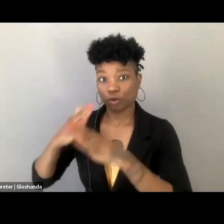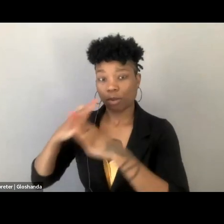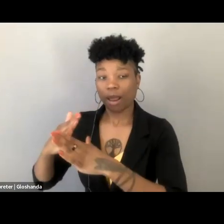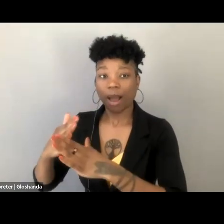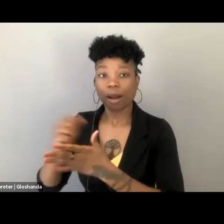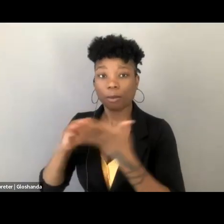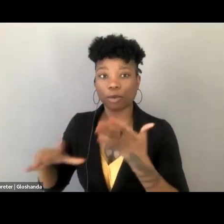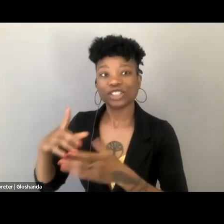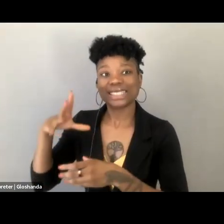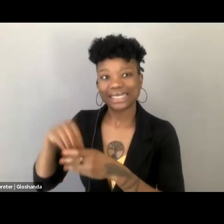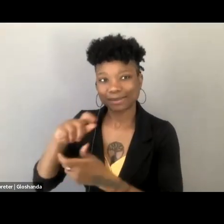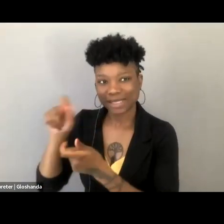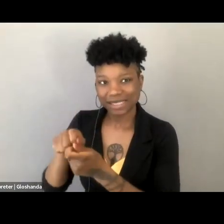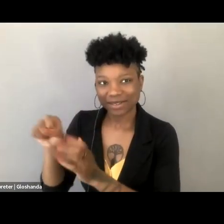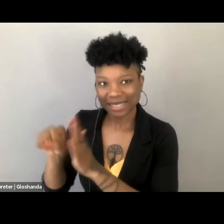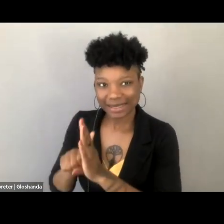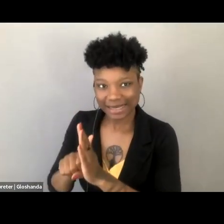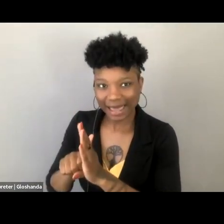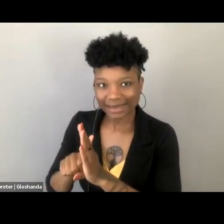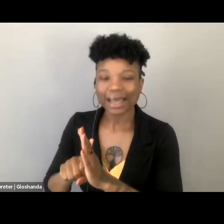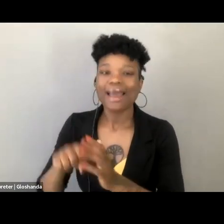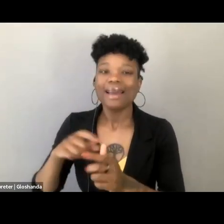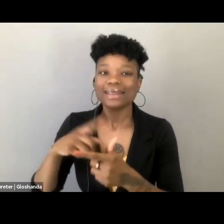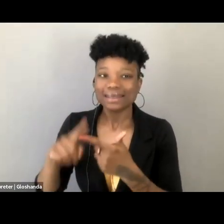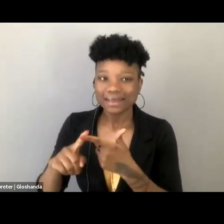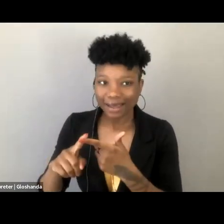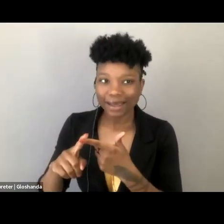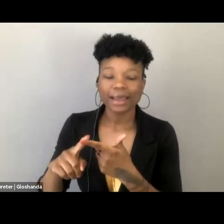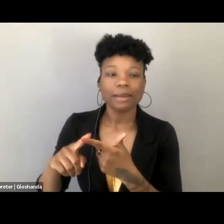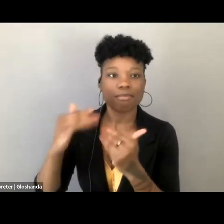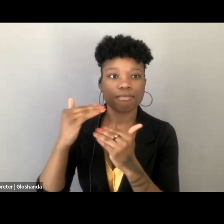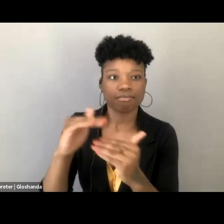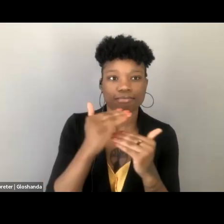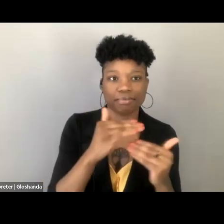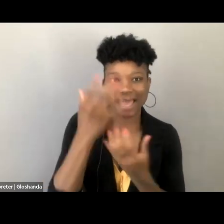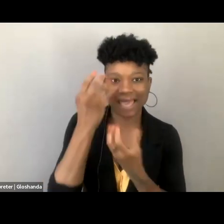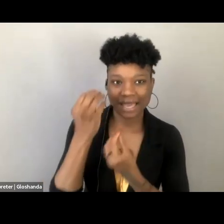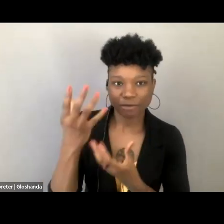but also to curb the flow of information, and to stem the persistent medical migration